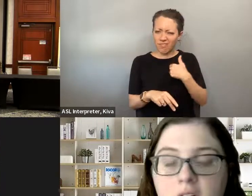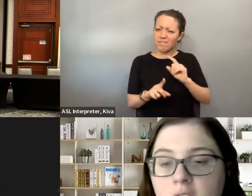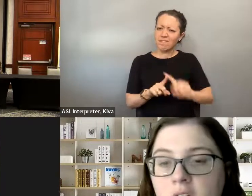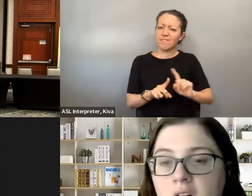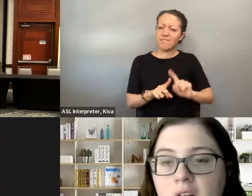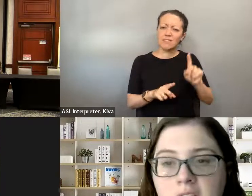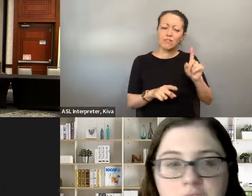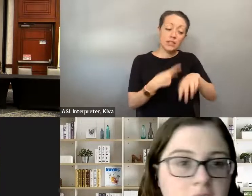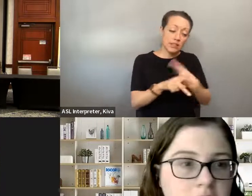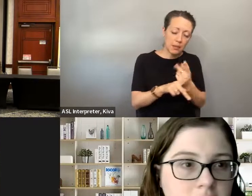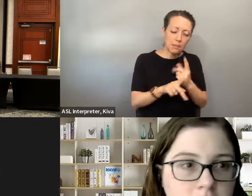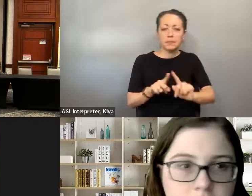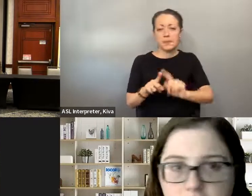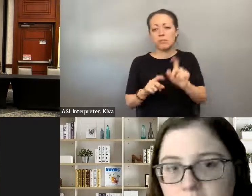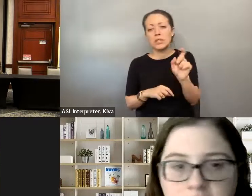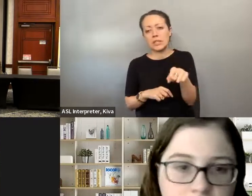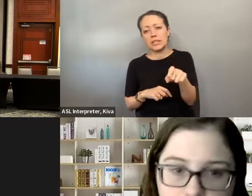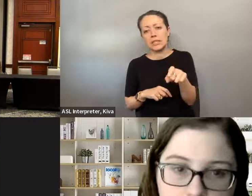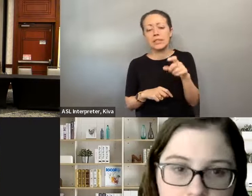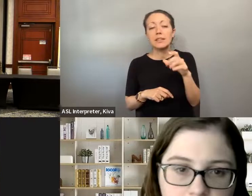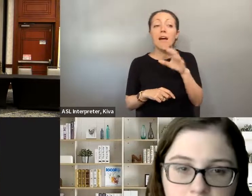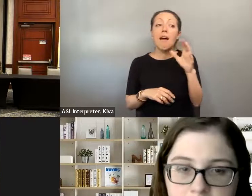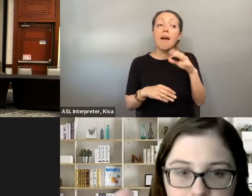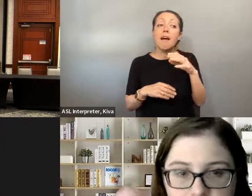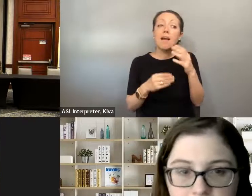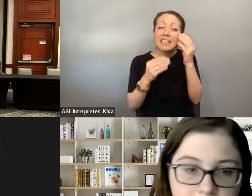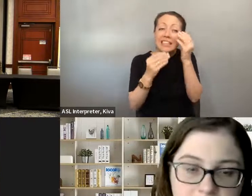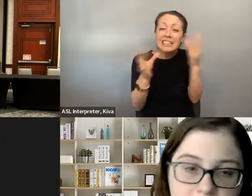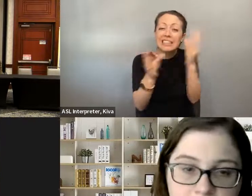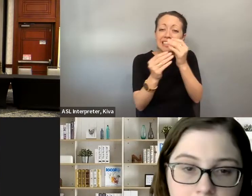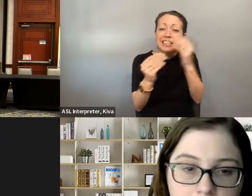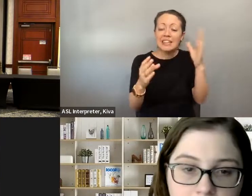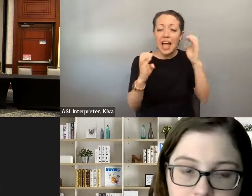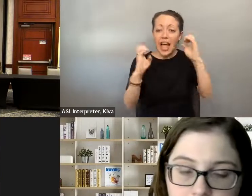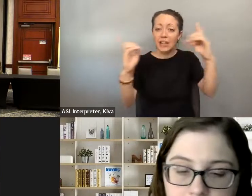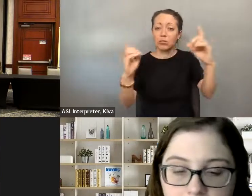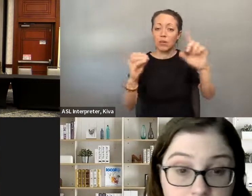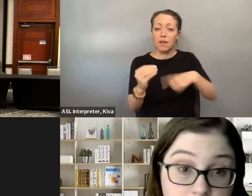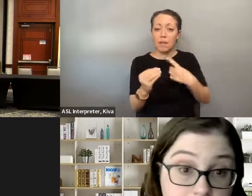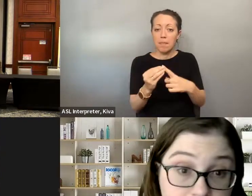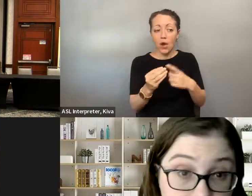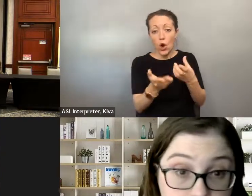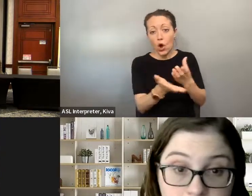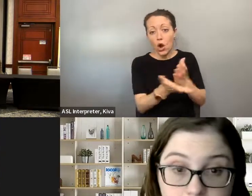identifying with the disability community are not worried that they could be seen as not disabled enough to make accommodation or request accommodations and just kind of normalizing disability, and and the way that disability can look so that people are are comfortable and are educated on disability and the way that disability can look. So that